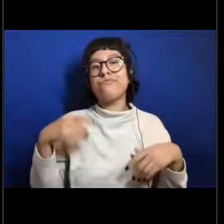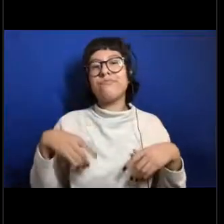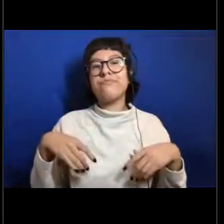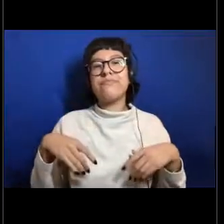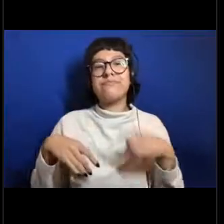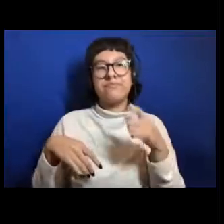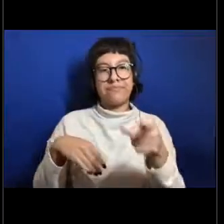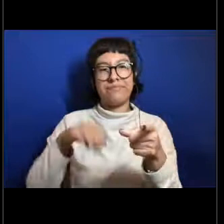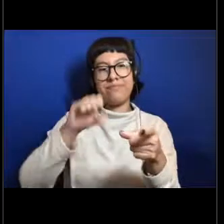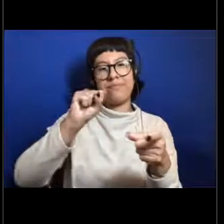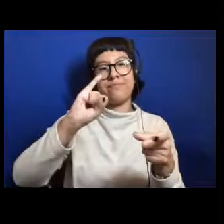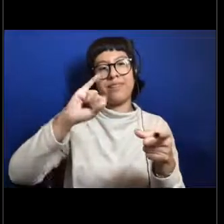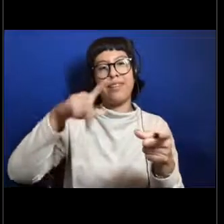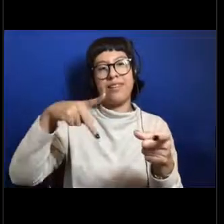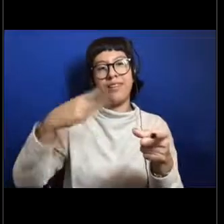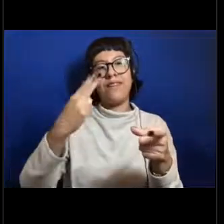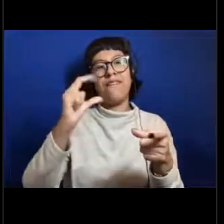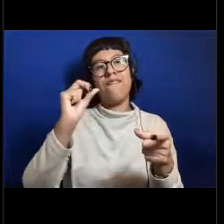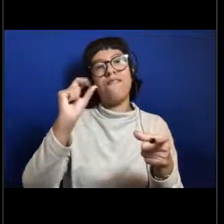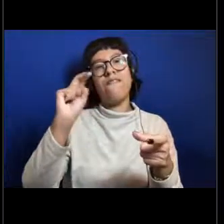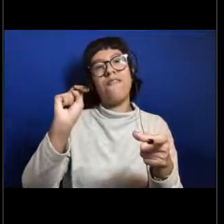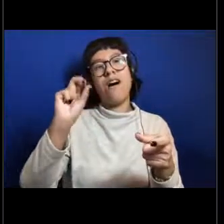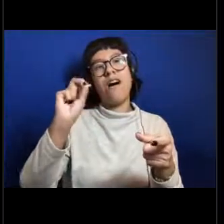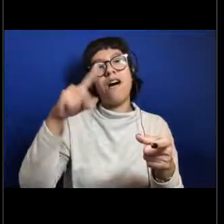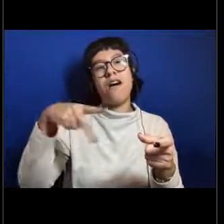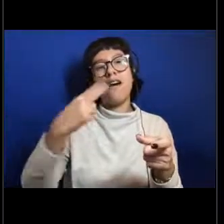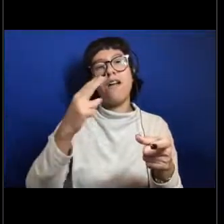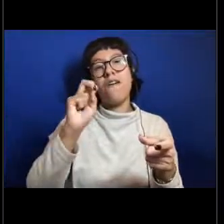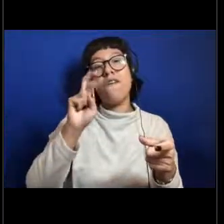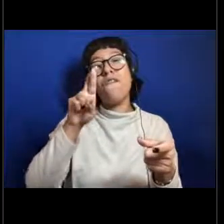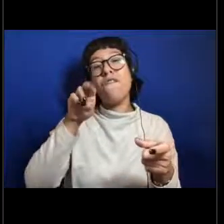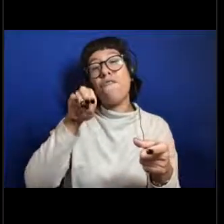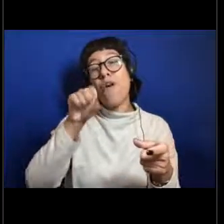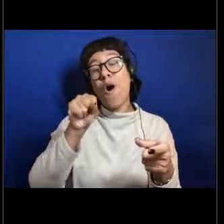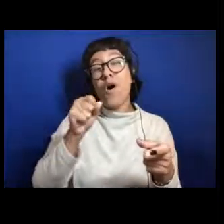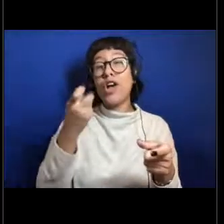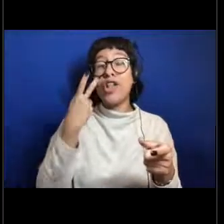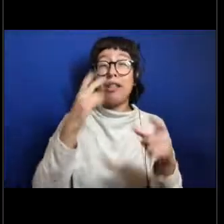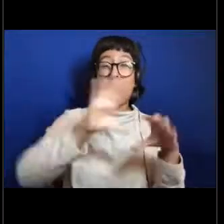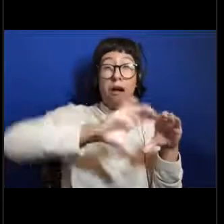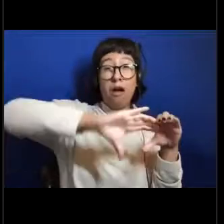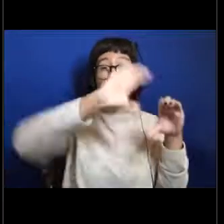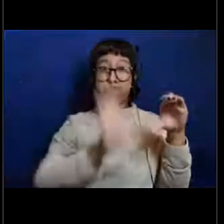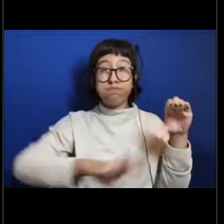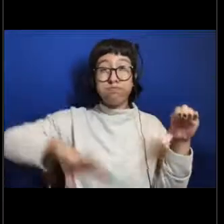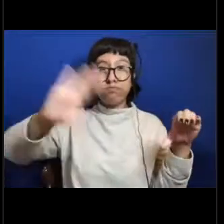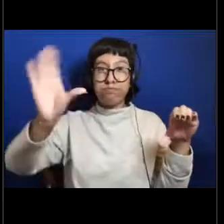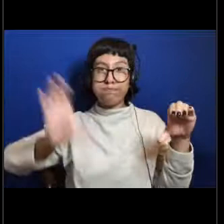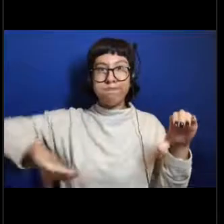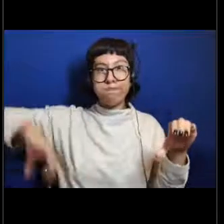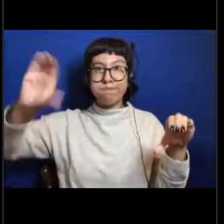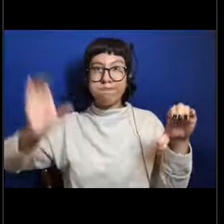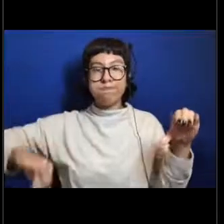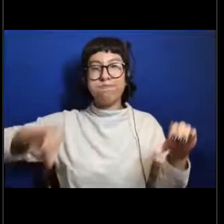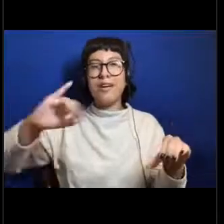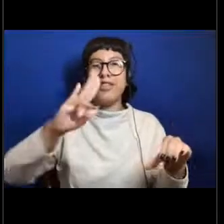So siphonophores may look like one big organism that's kind of gelatinous and kind of looks like it's jelly with some stuff inside of it